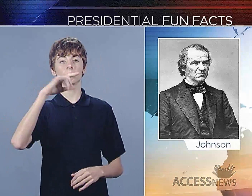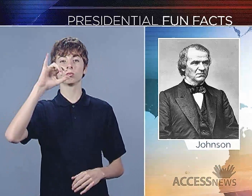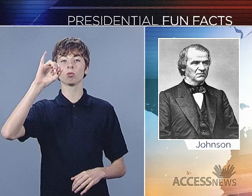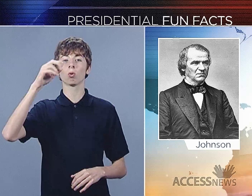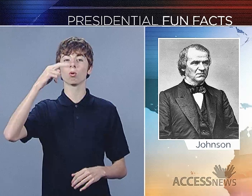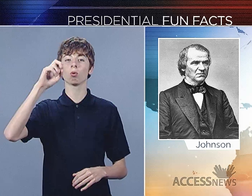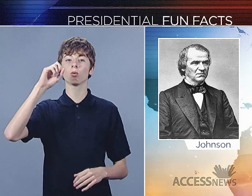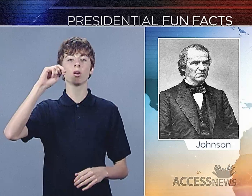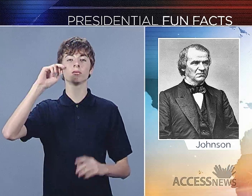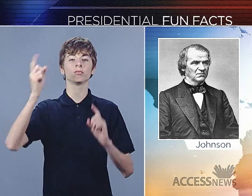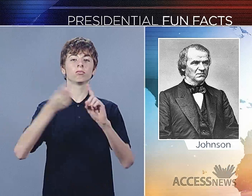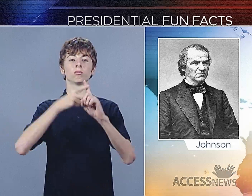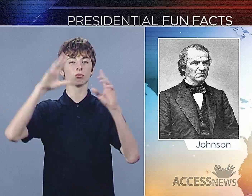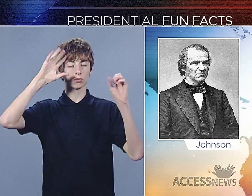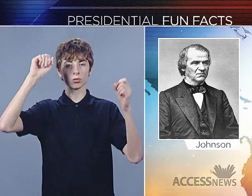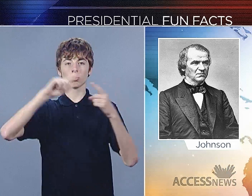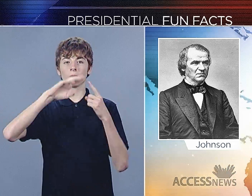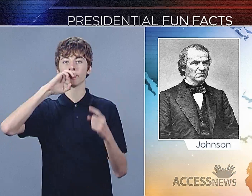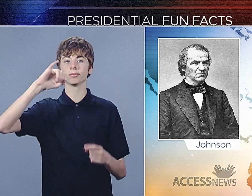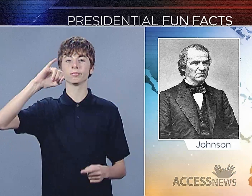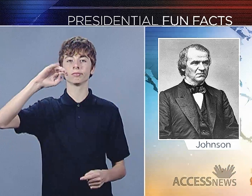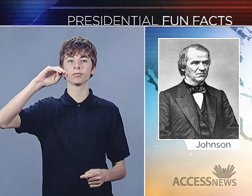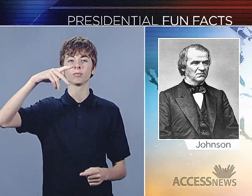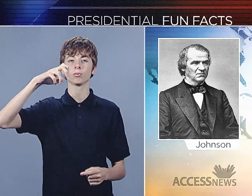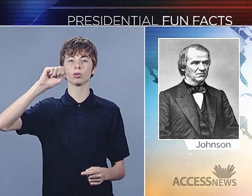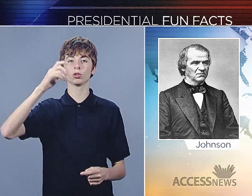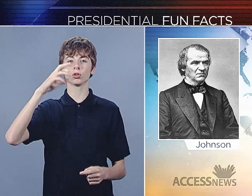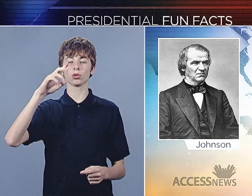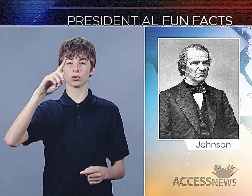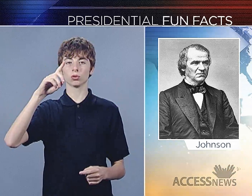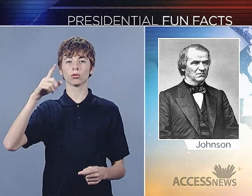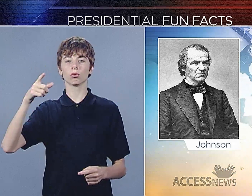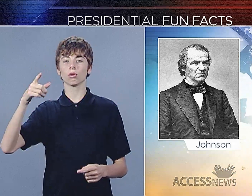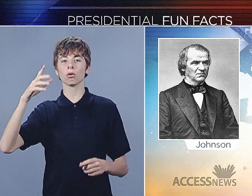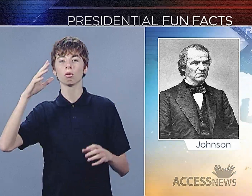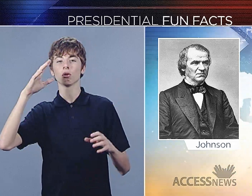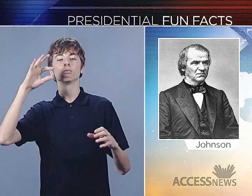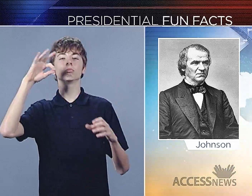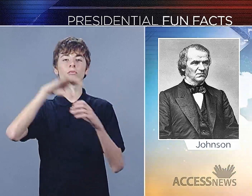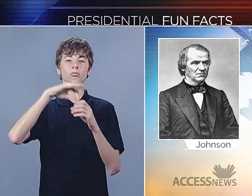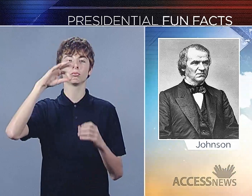His wife taught him how to read and write. Johnson was the first president to be impeached.